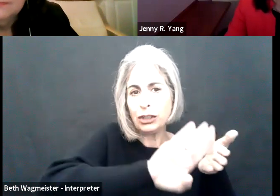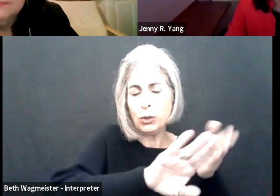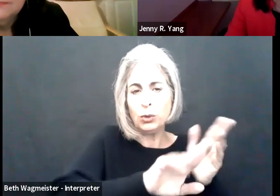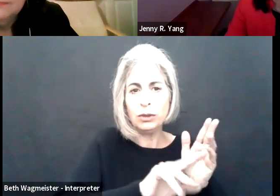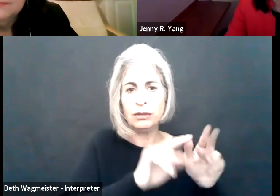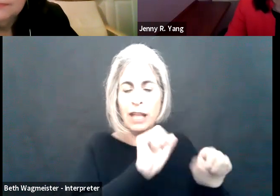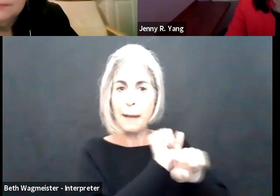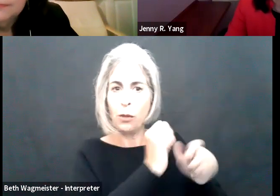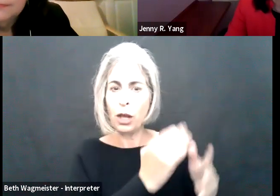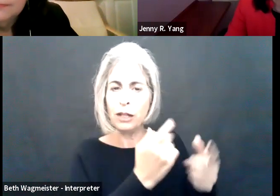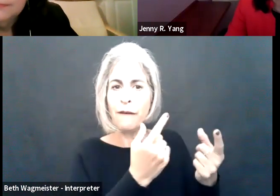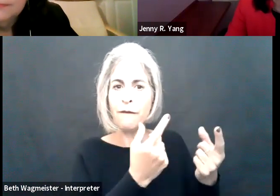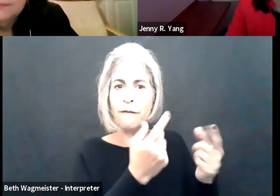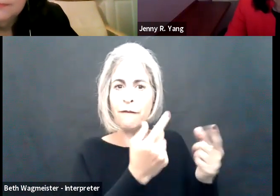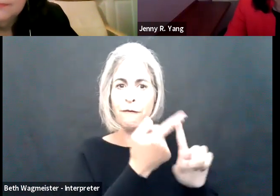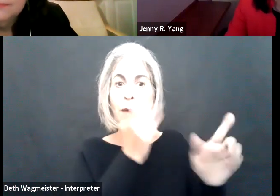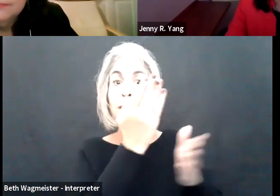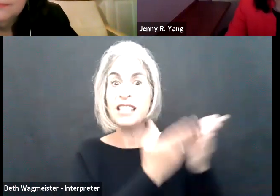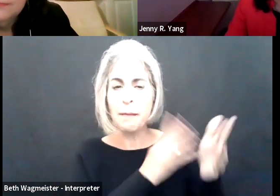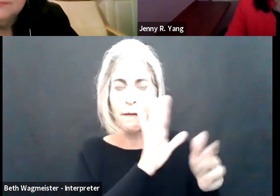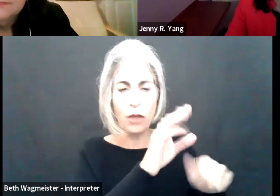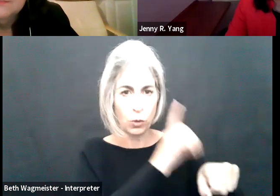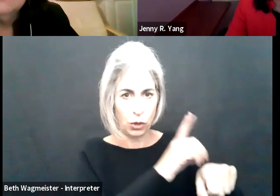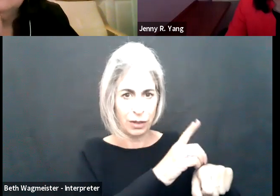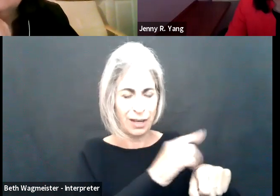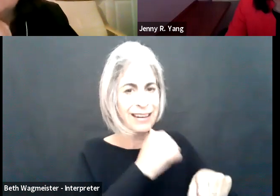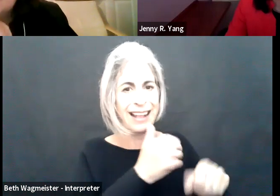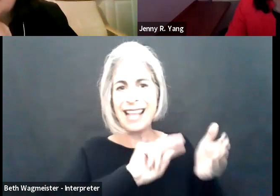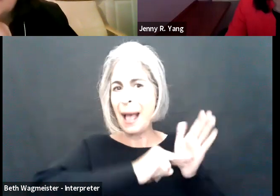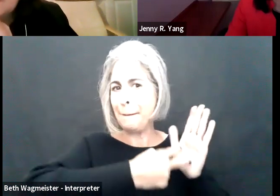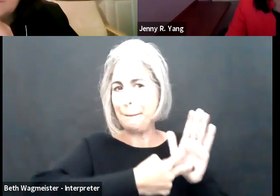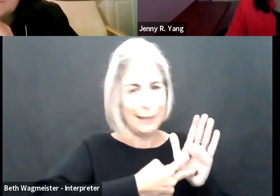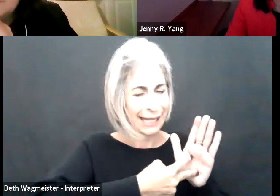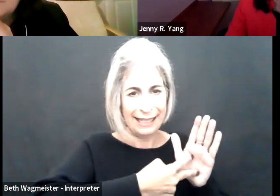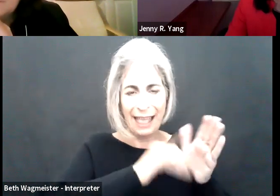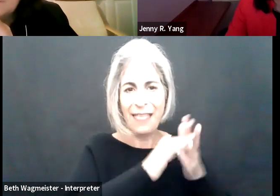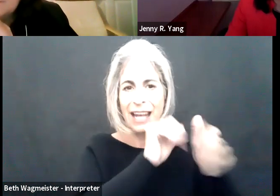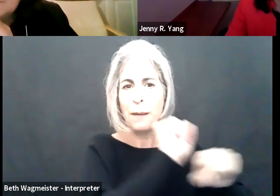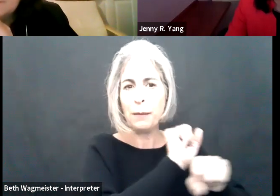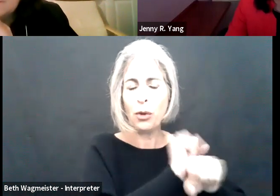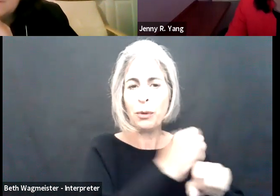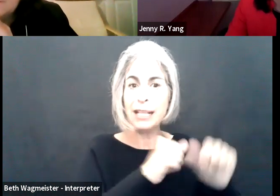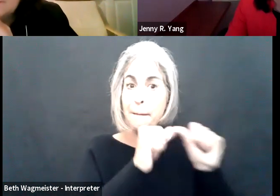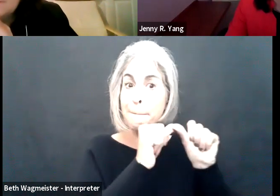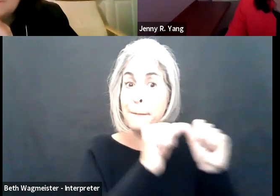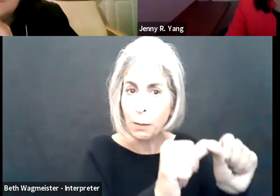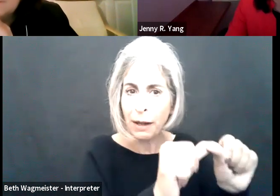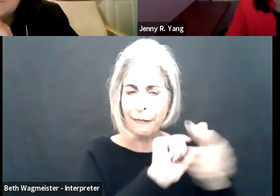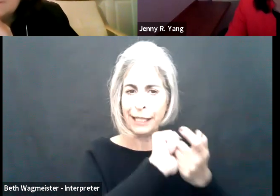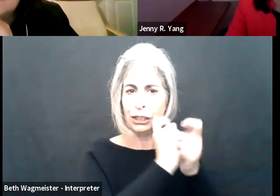the health and safety of the workplace to temporary excuse an employee from performing certain essential functions of their position does not necessarily